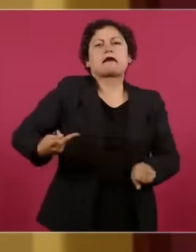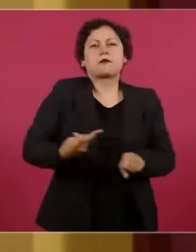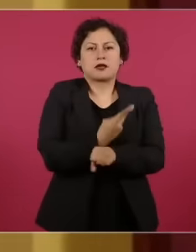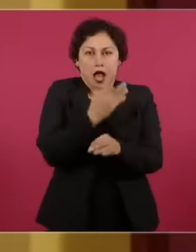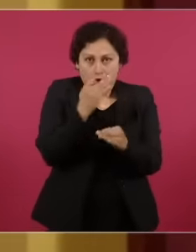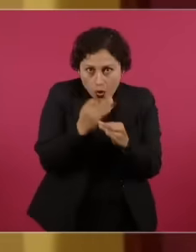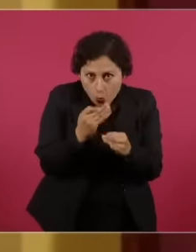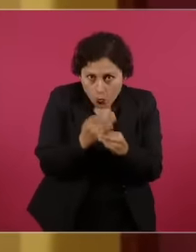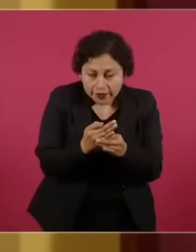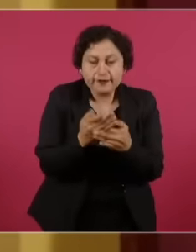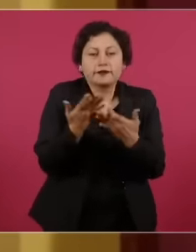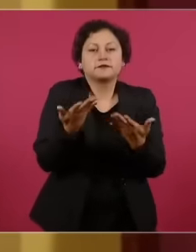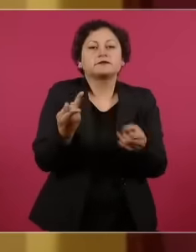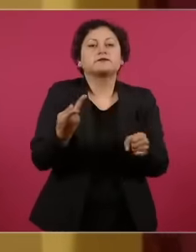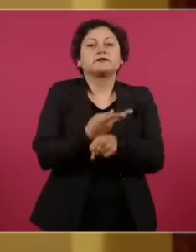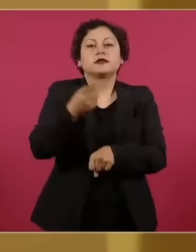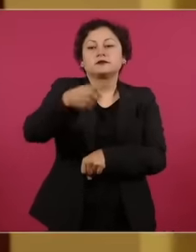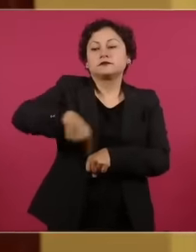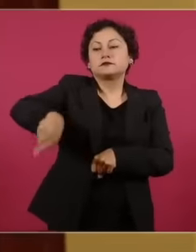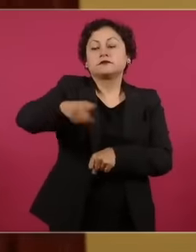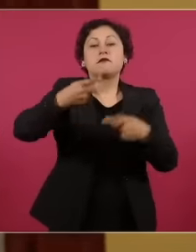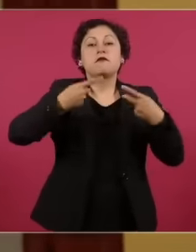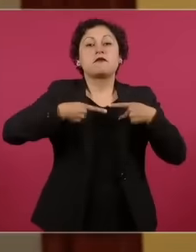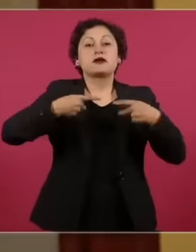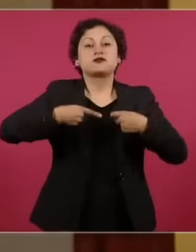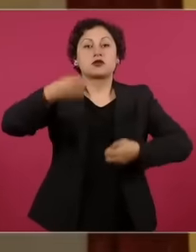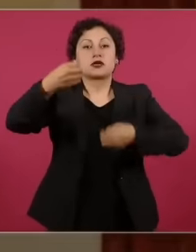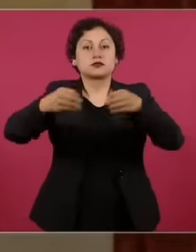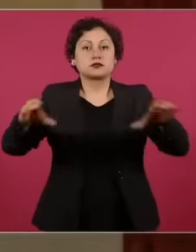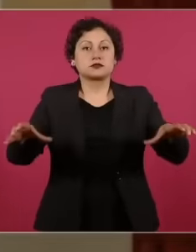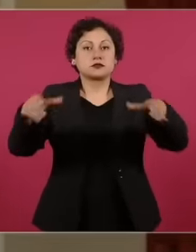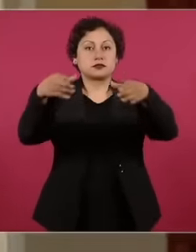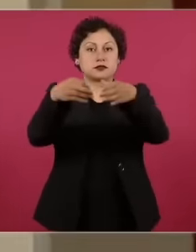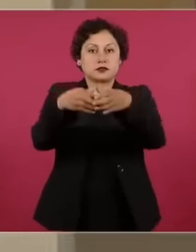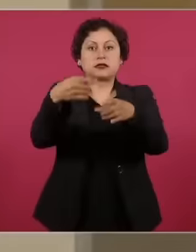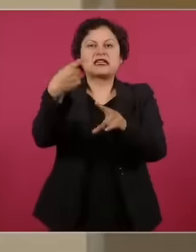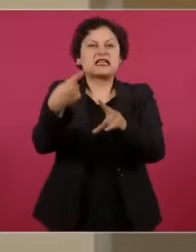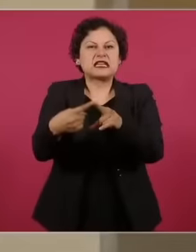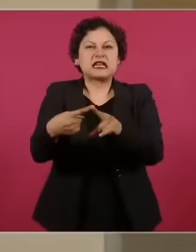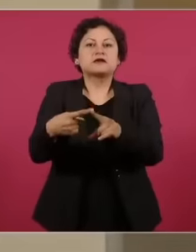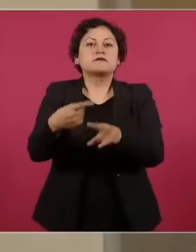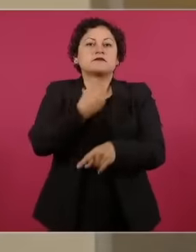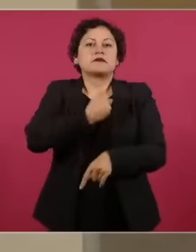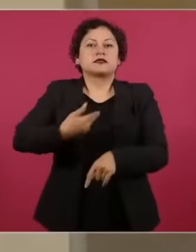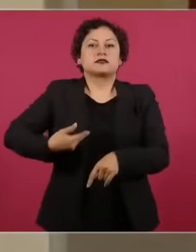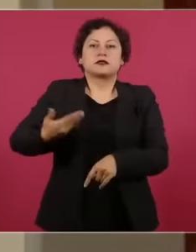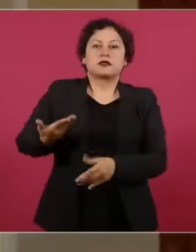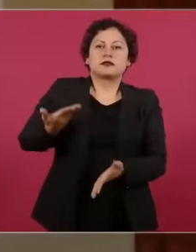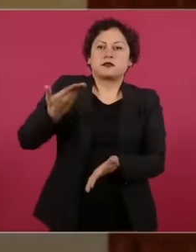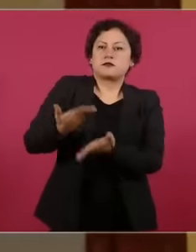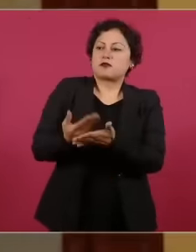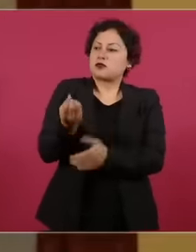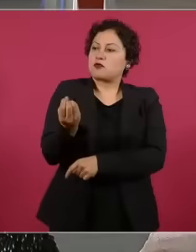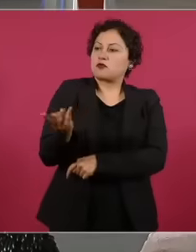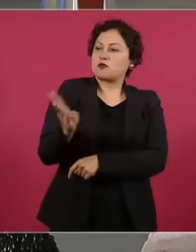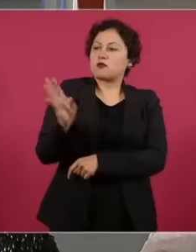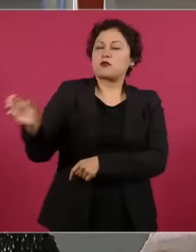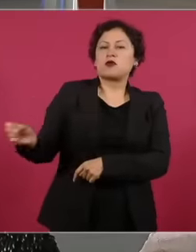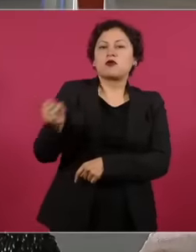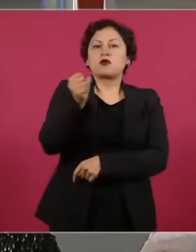the ministers are proposed by the president and are elected by or selected by the Senate